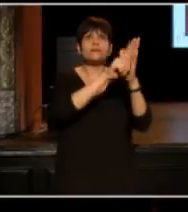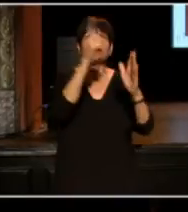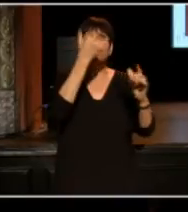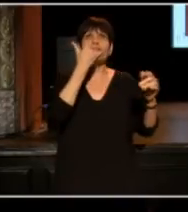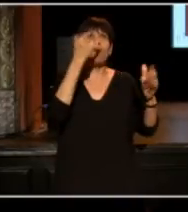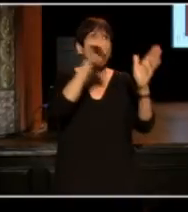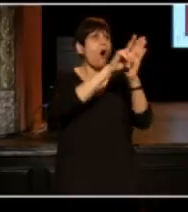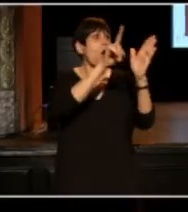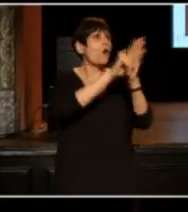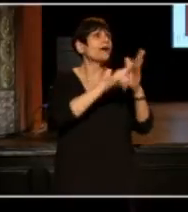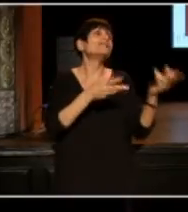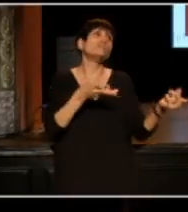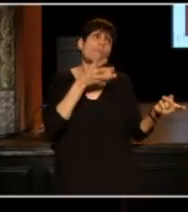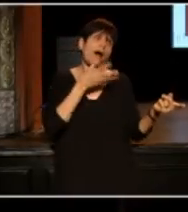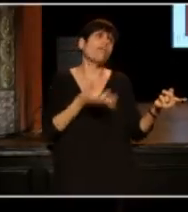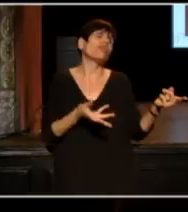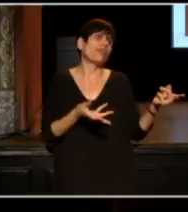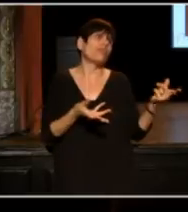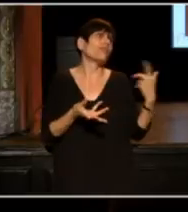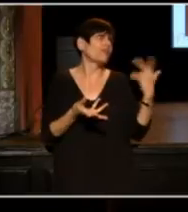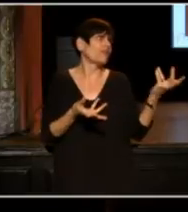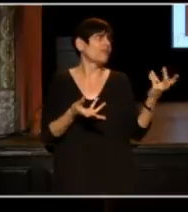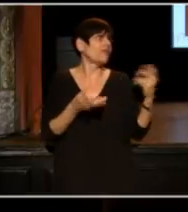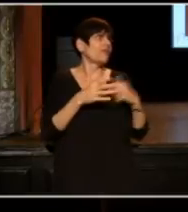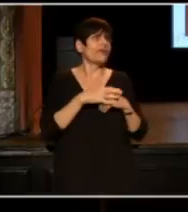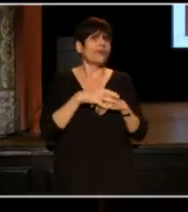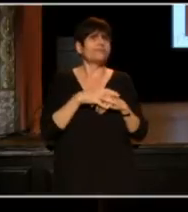because of the mother that you saw who raised me so right.